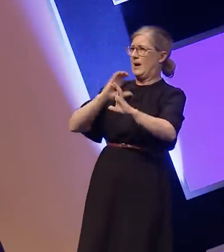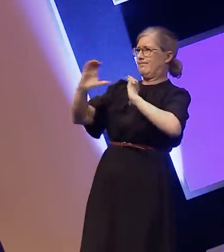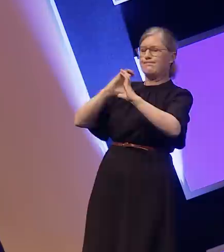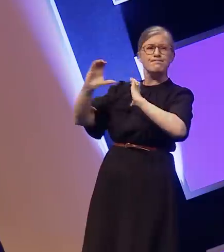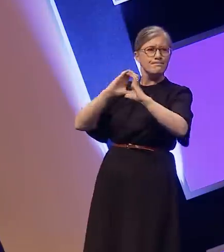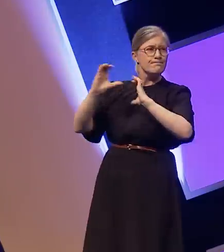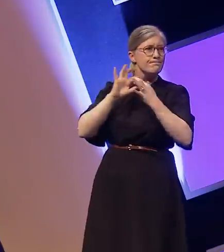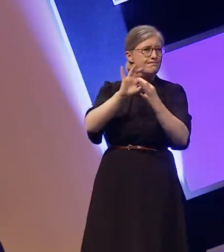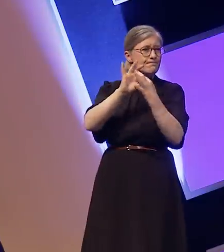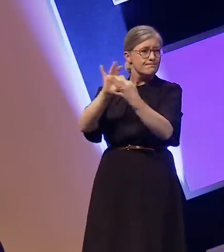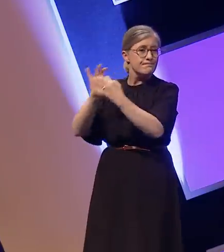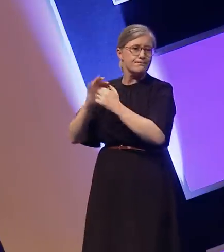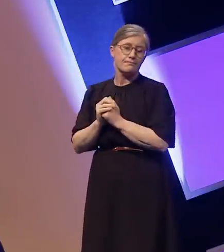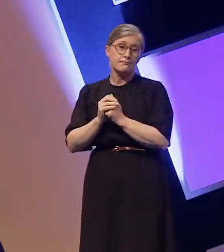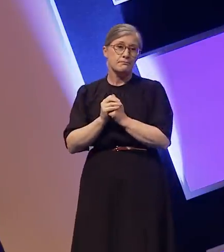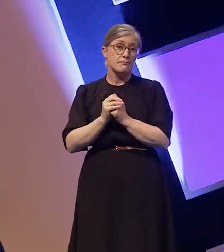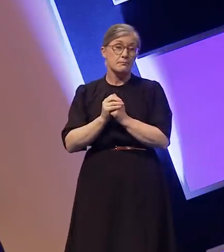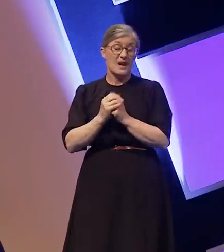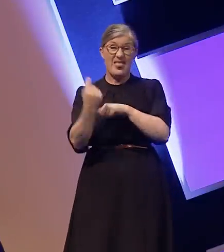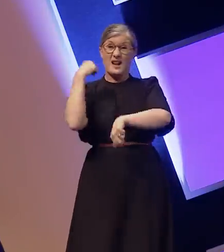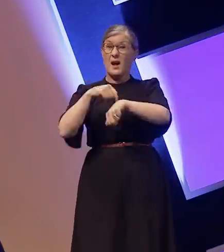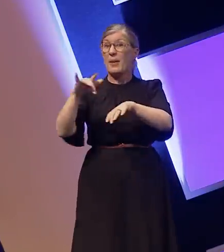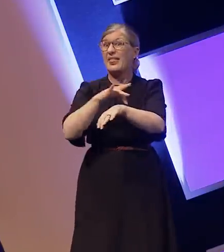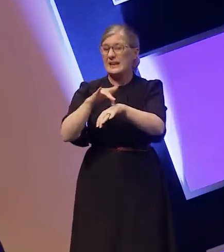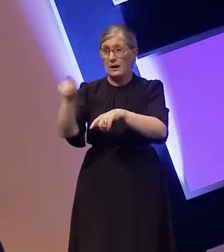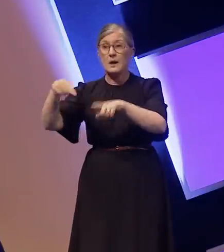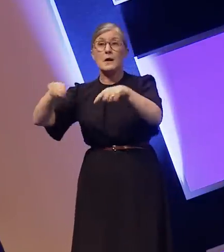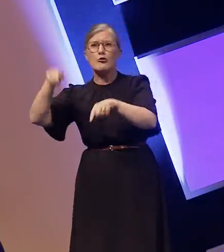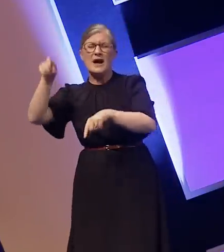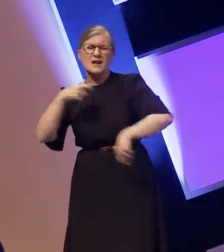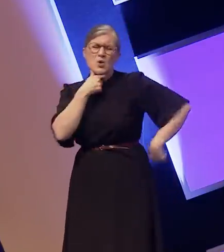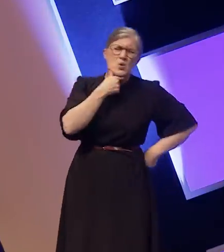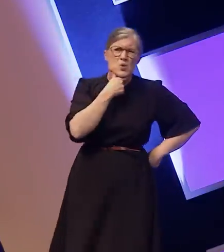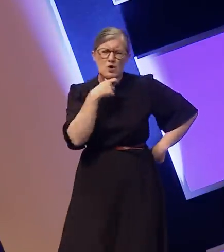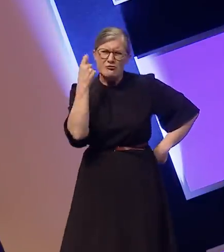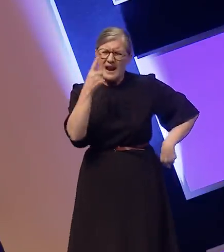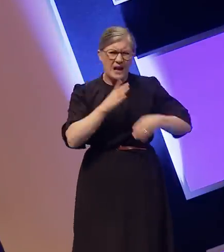in this example the director realized that to create an authentic and layered character